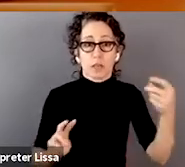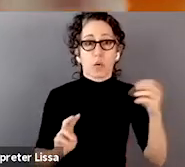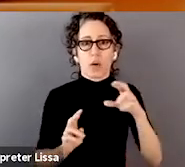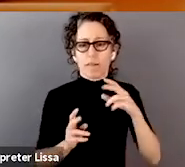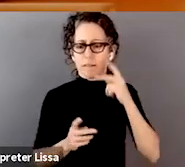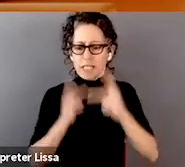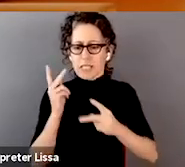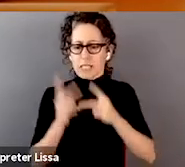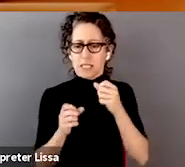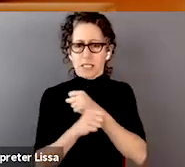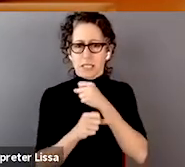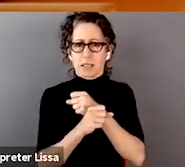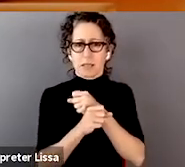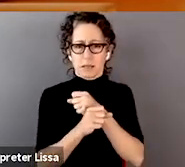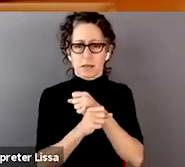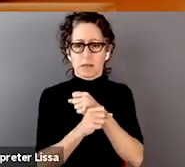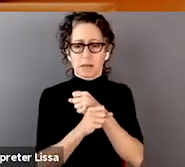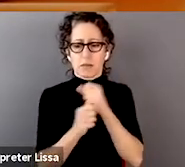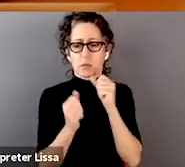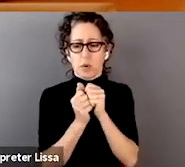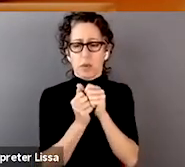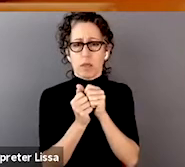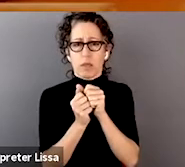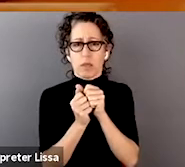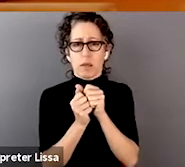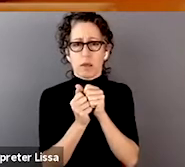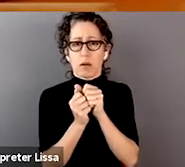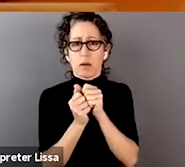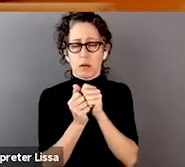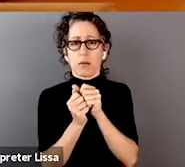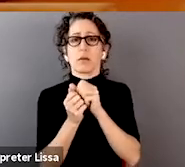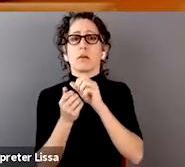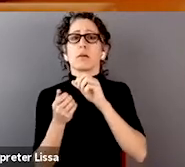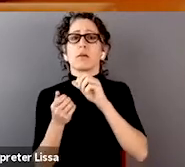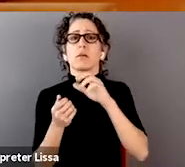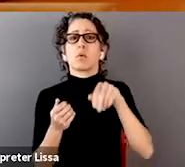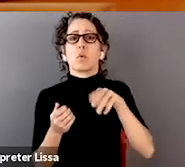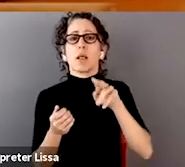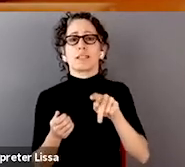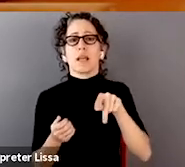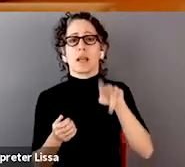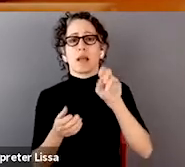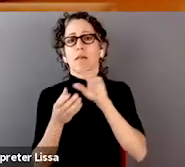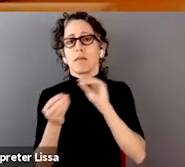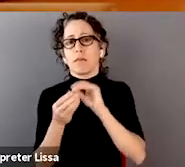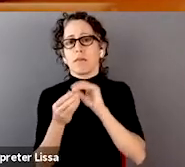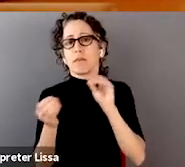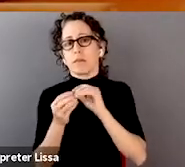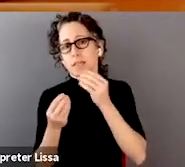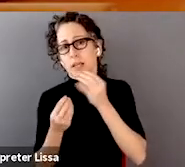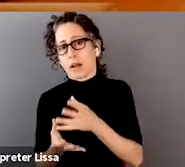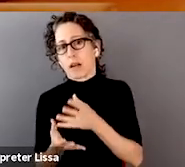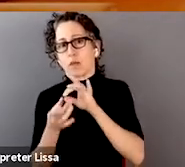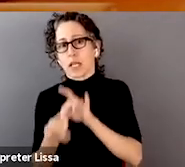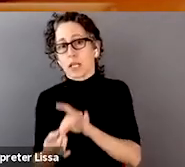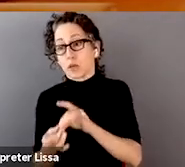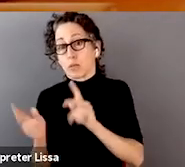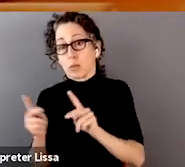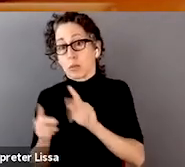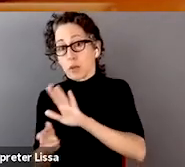with qualitative data, such as patient experiences of pain or trust in medical practitioners?".